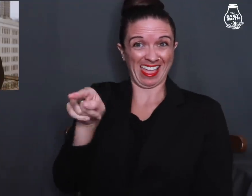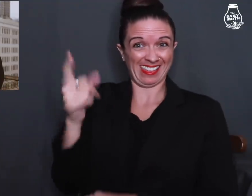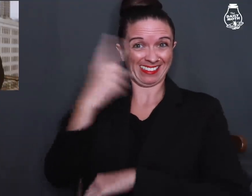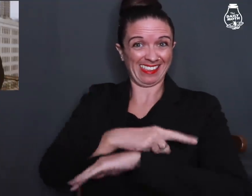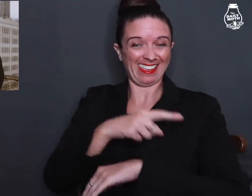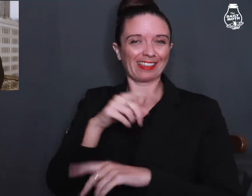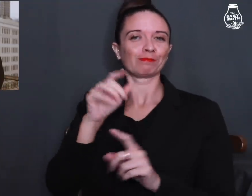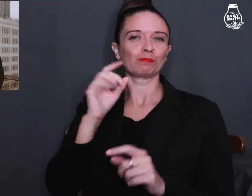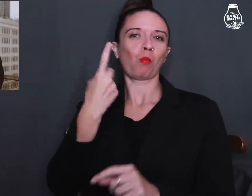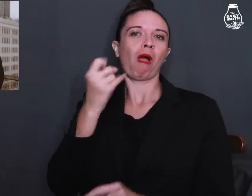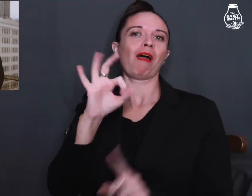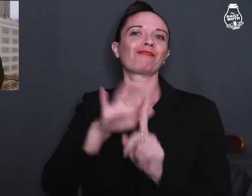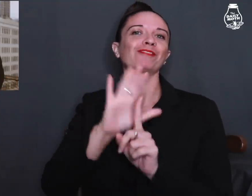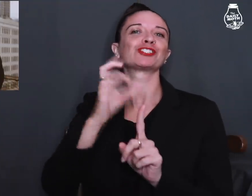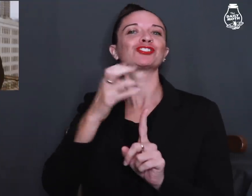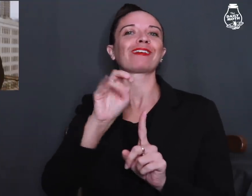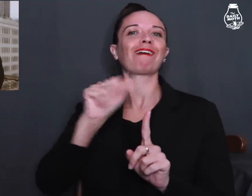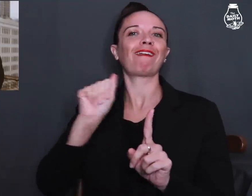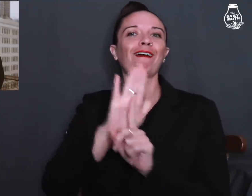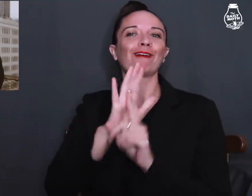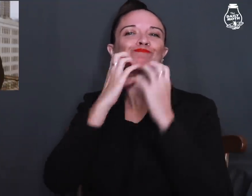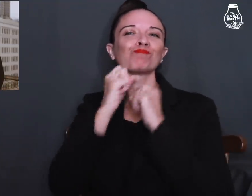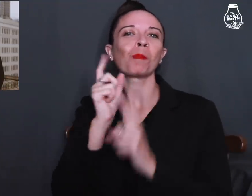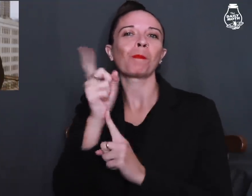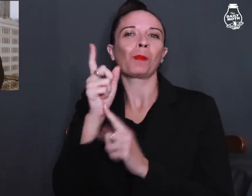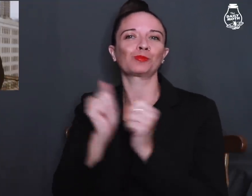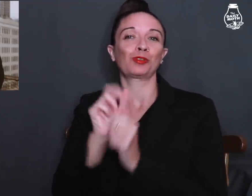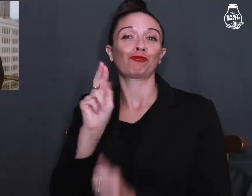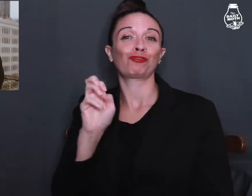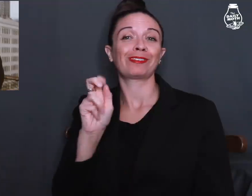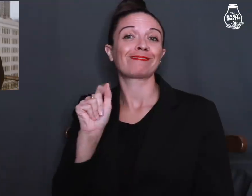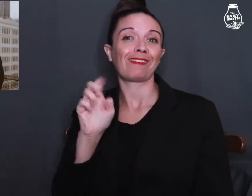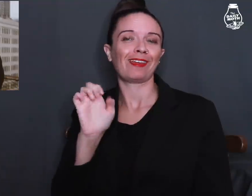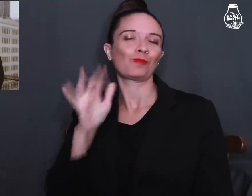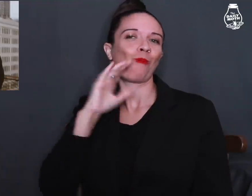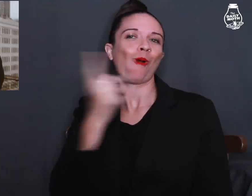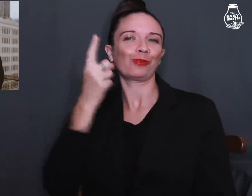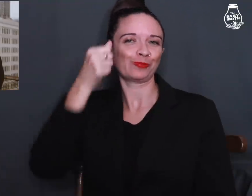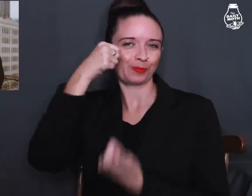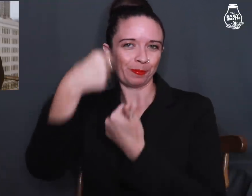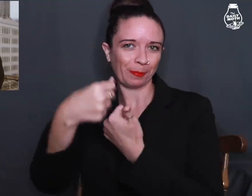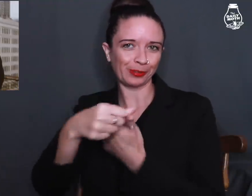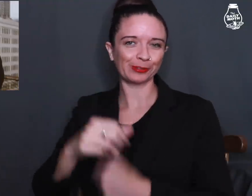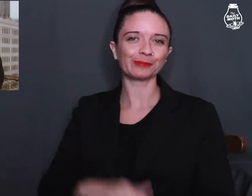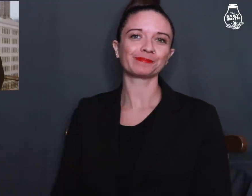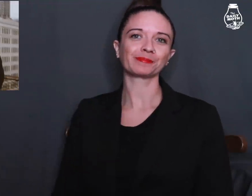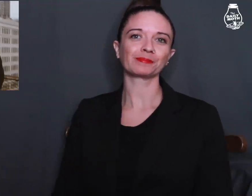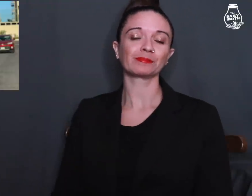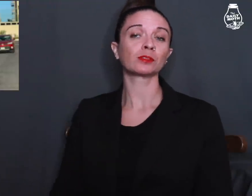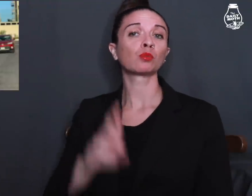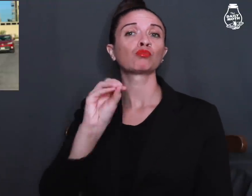but that was one of her cherished moments that she will always remember.